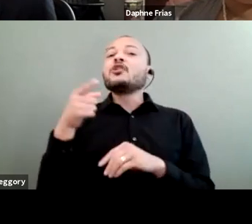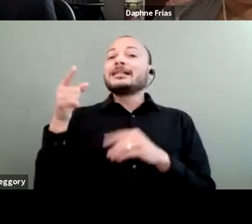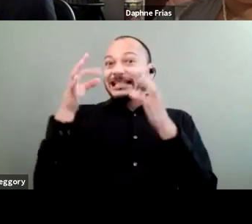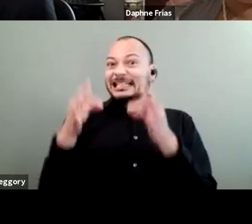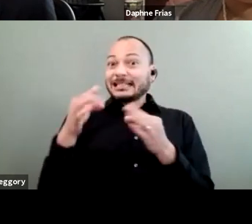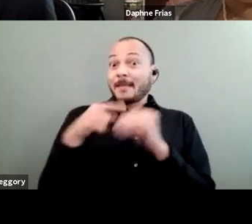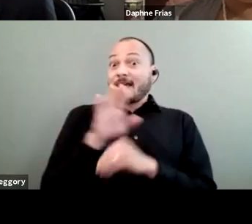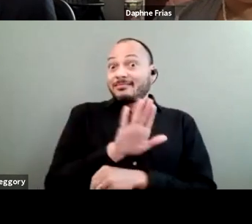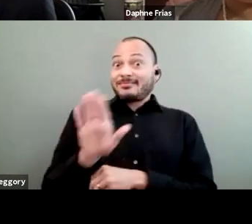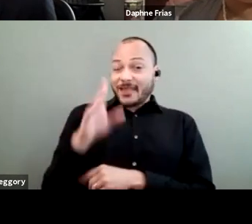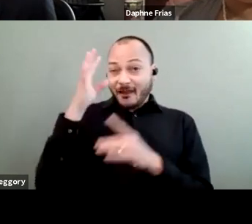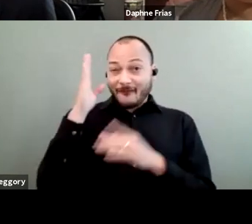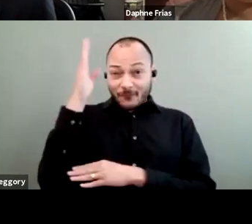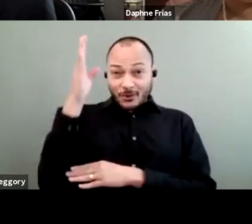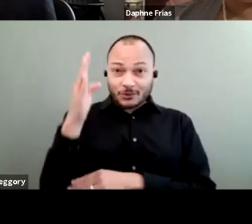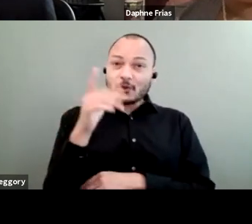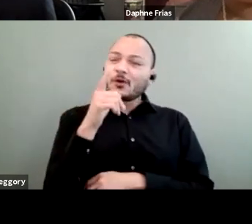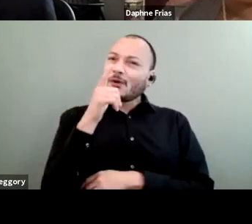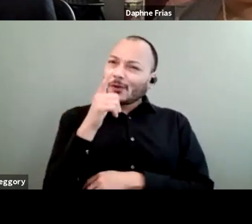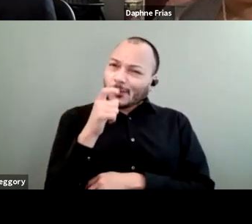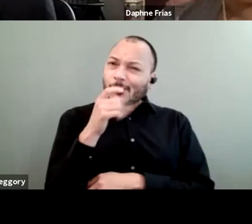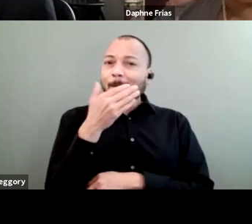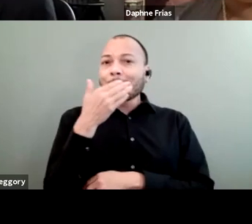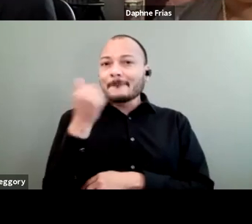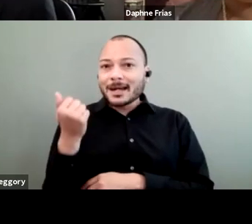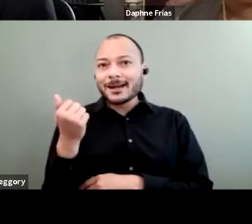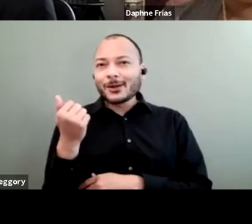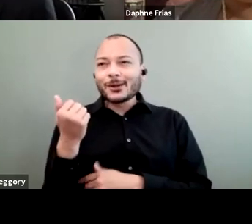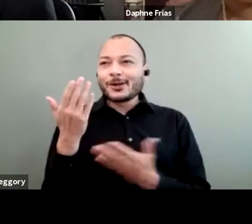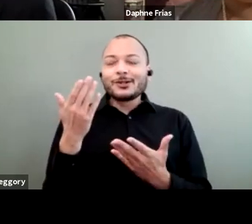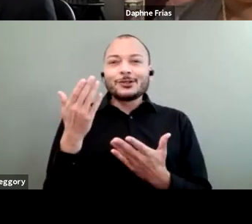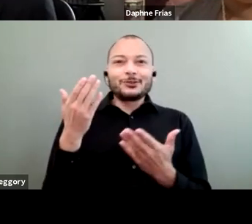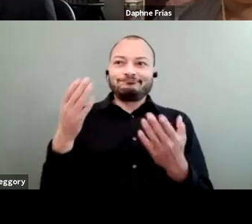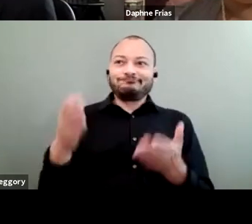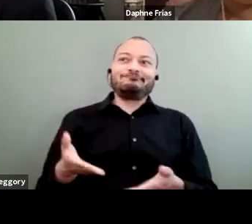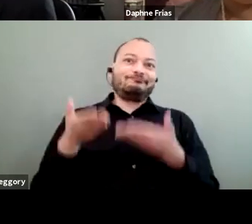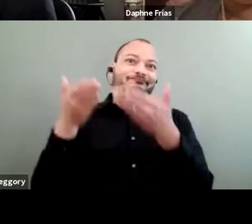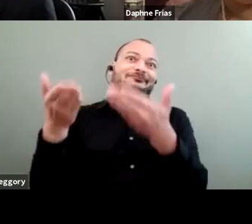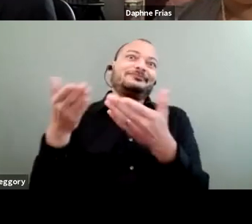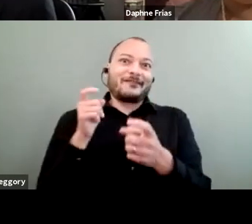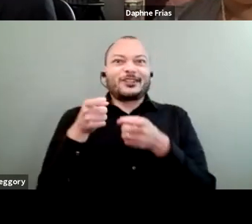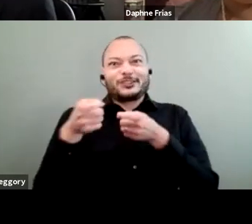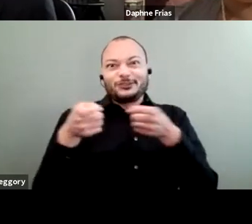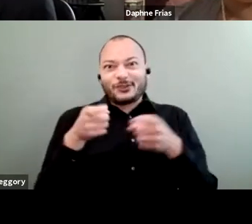Who better to hand the reins over to than people who are truly care